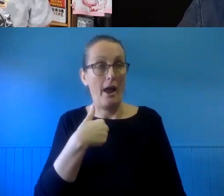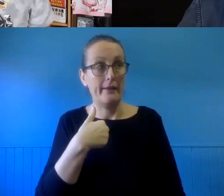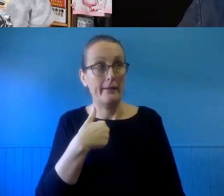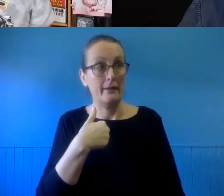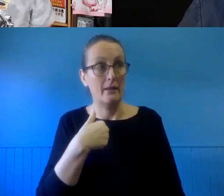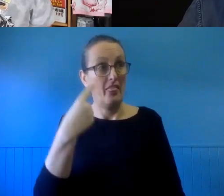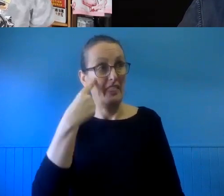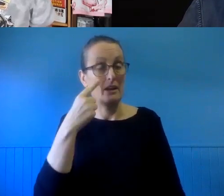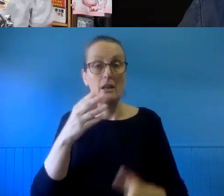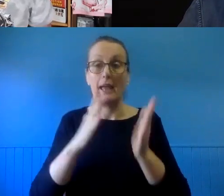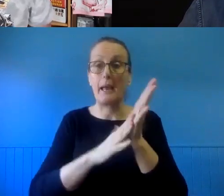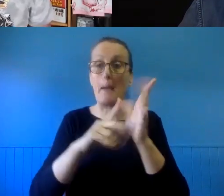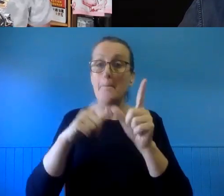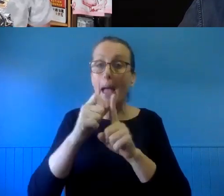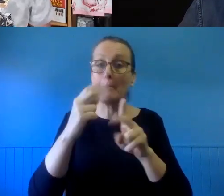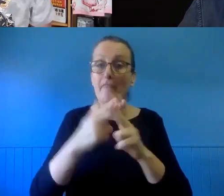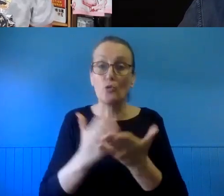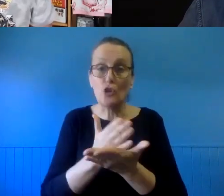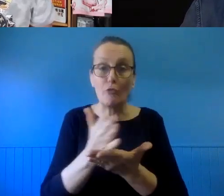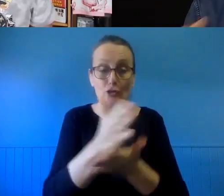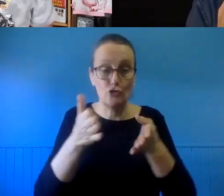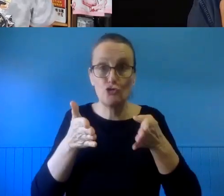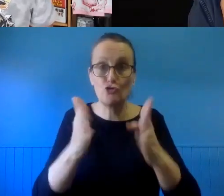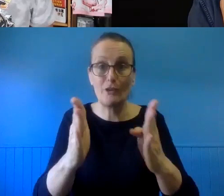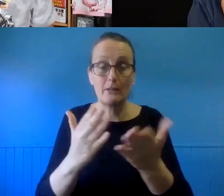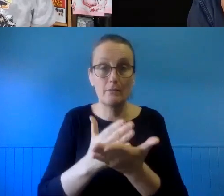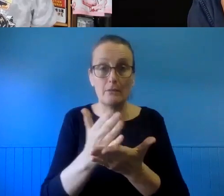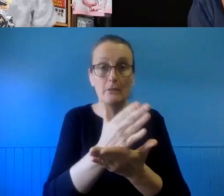directory doesn't have a copyright owner. It is going to be pretty of